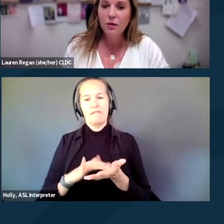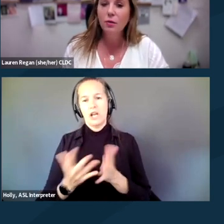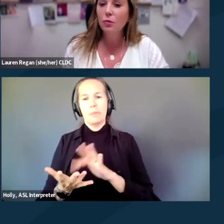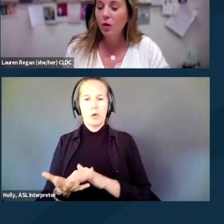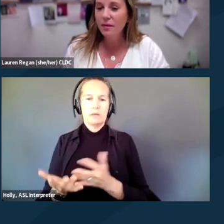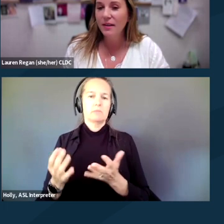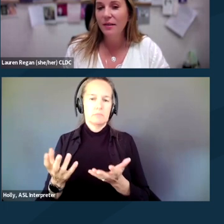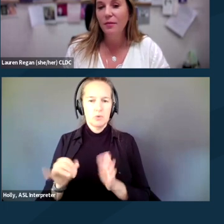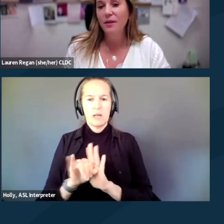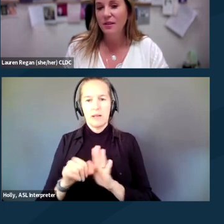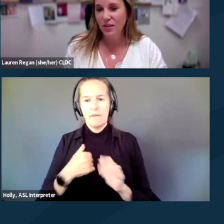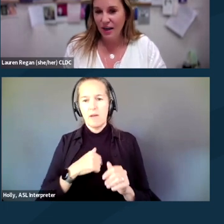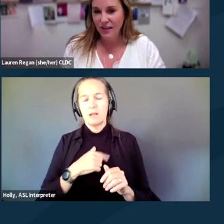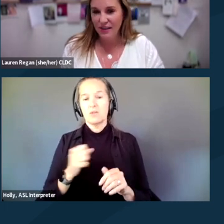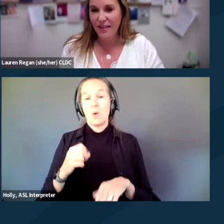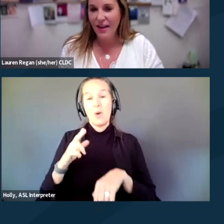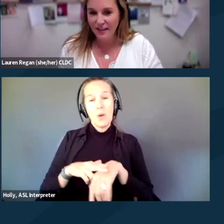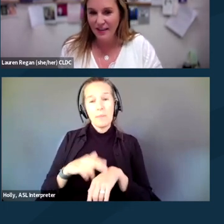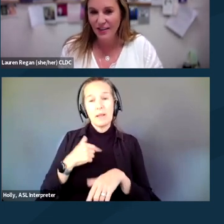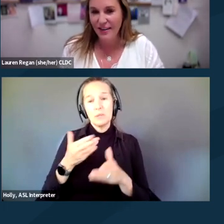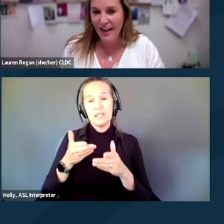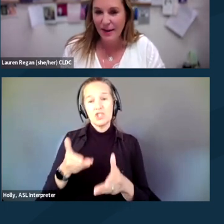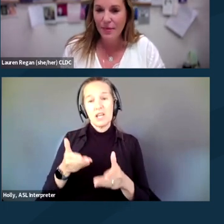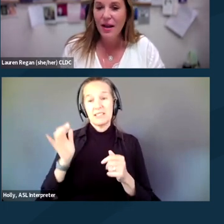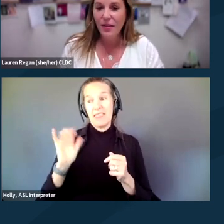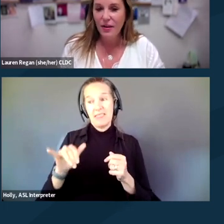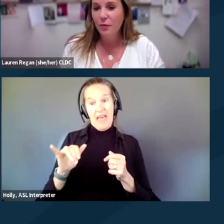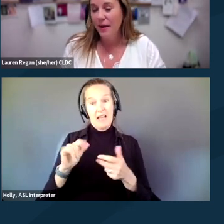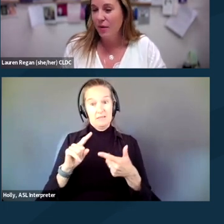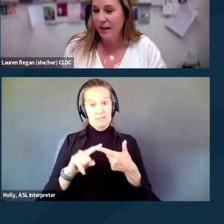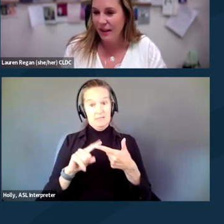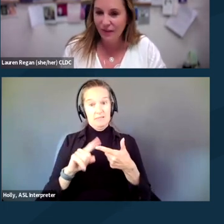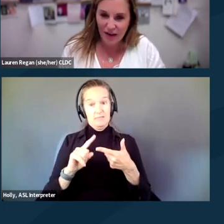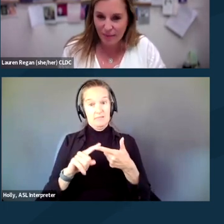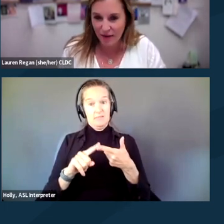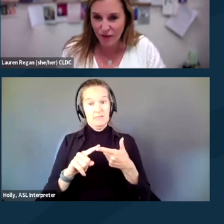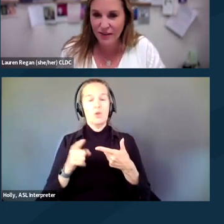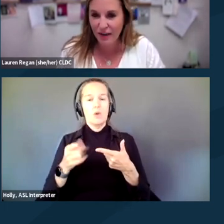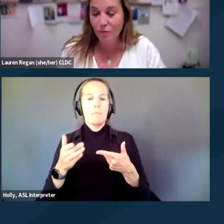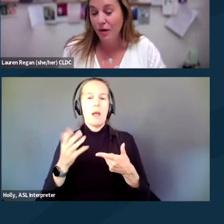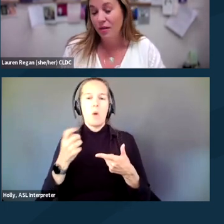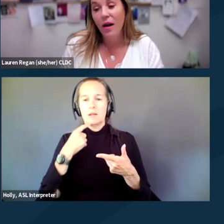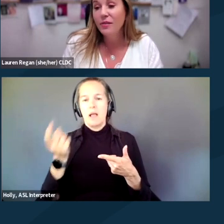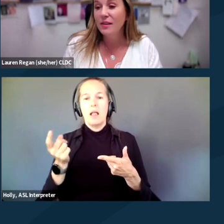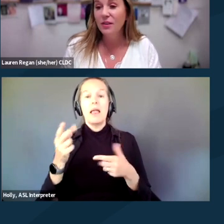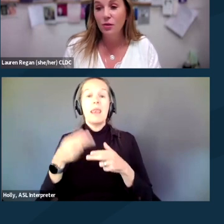So normally, we suggest at that stage of the game, that you may wanna give name, address, date of birth. Other states,